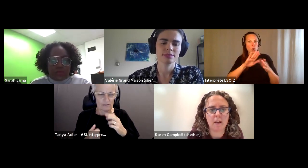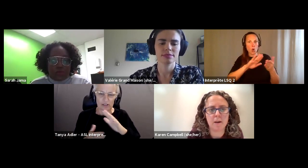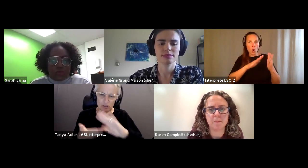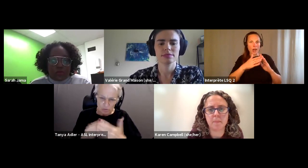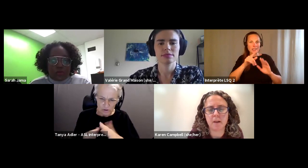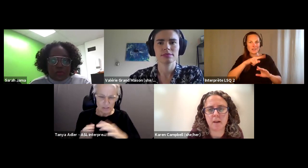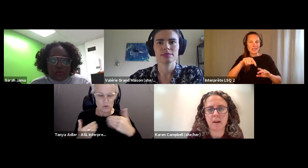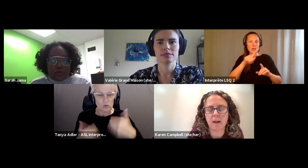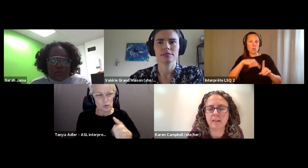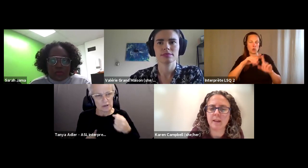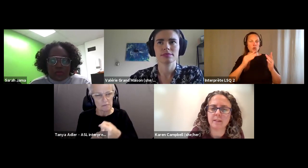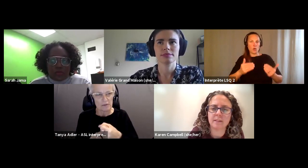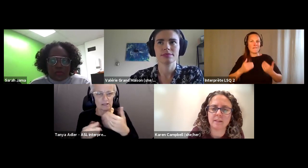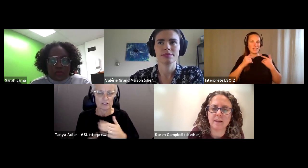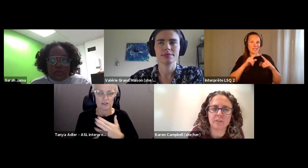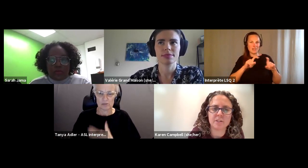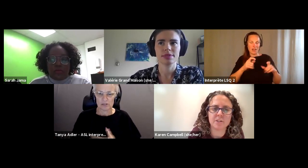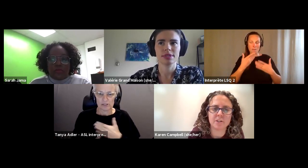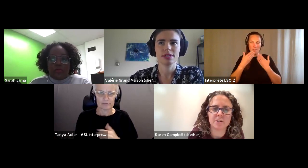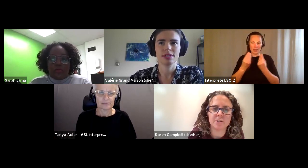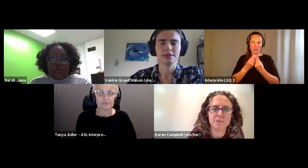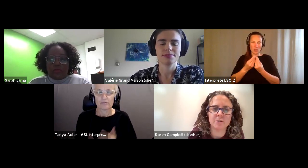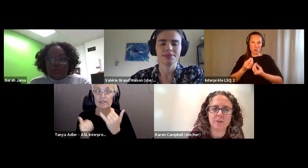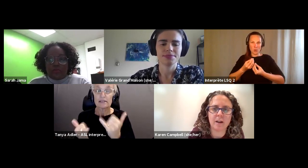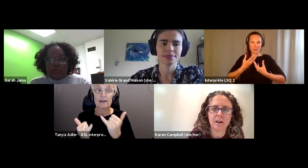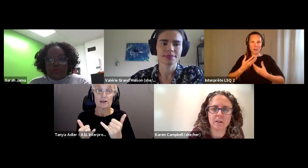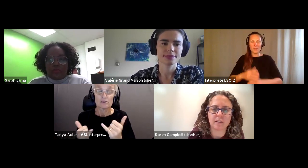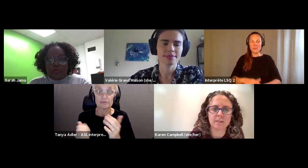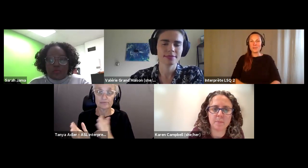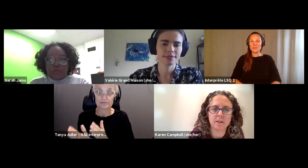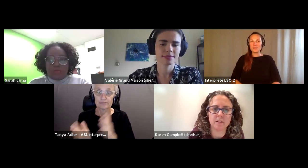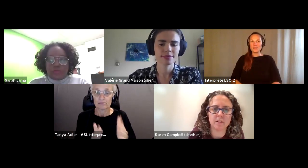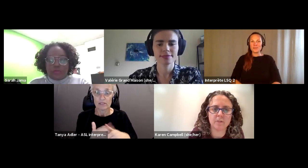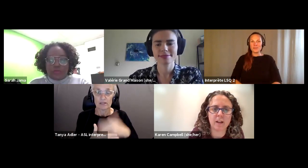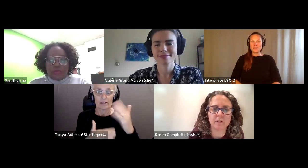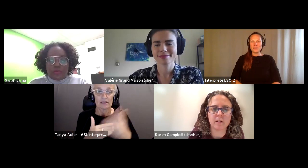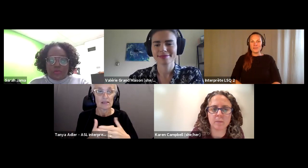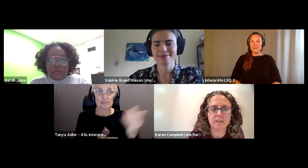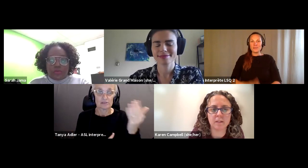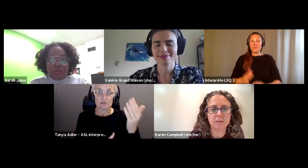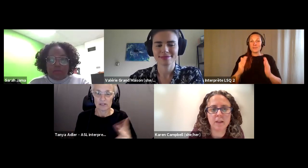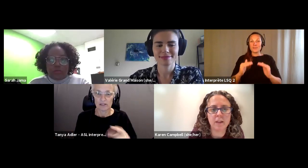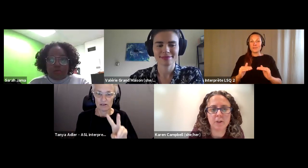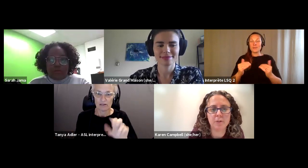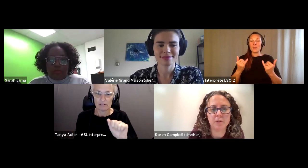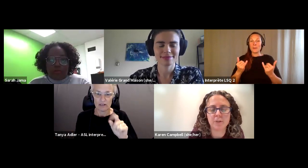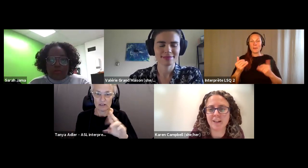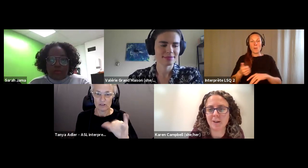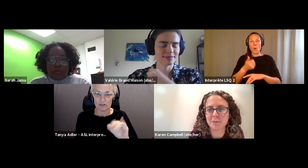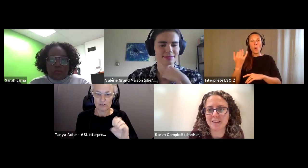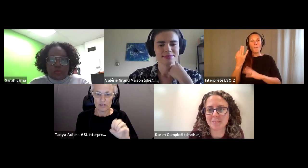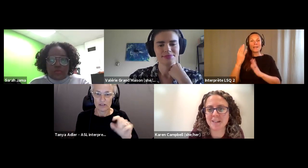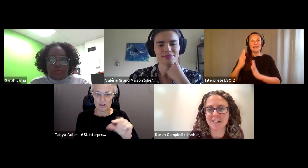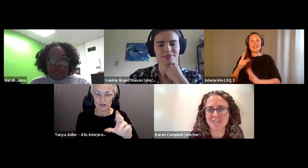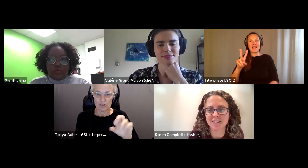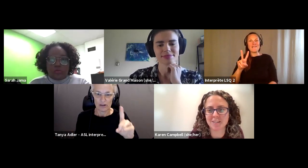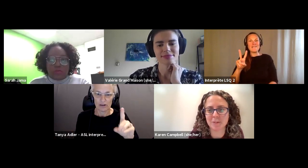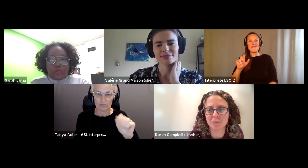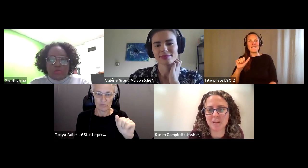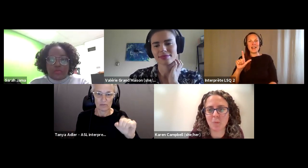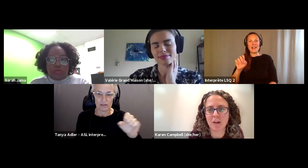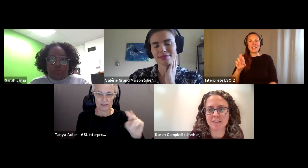Karen Campbell (she/her): And i'd like us now to turn to our next speaker Valerie domicile who can help to make some connections between what.